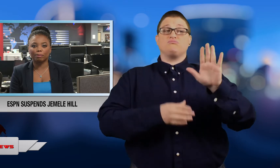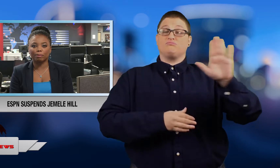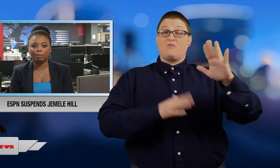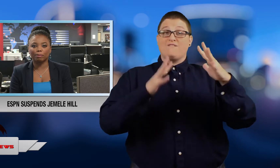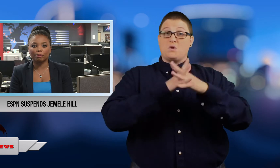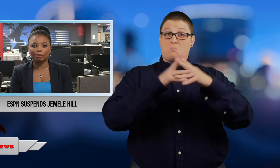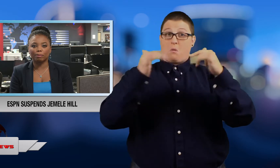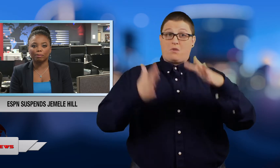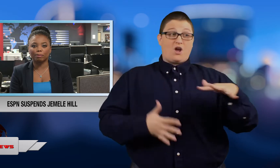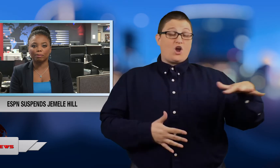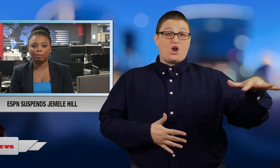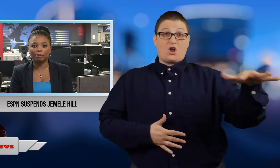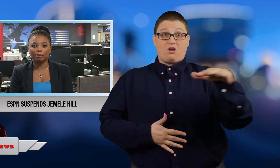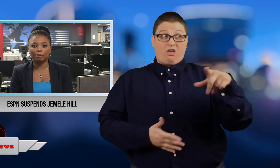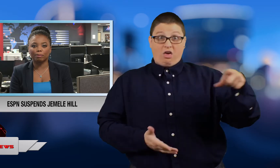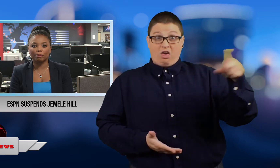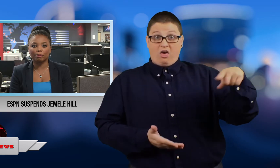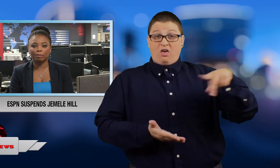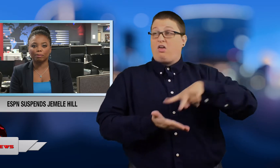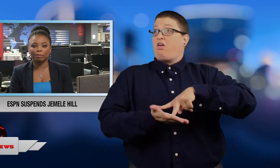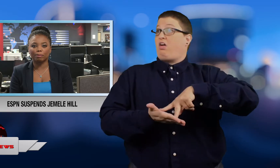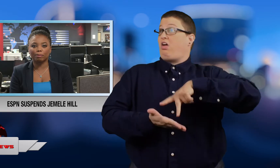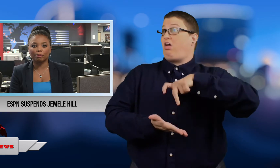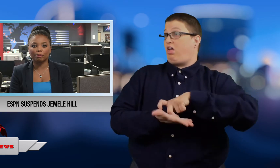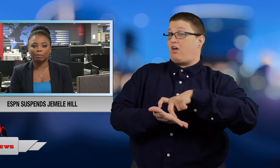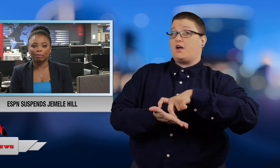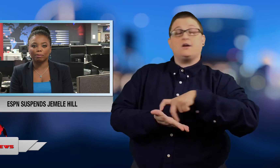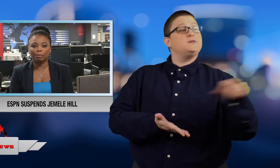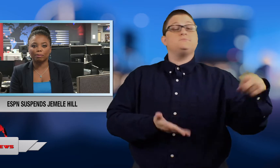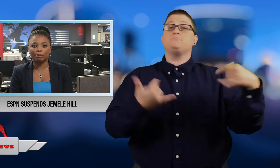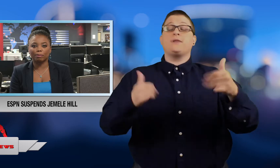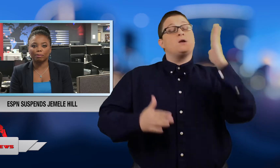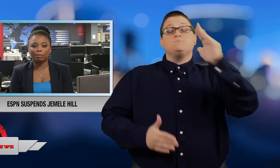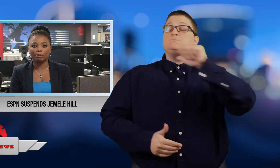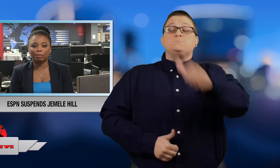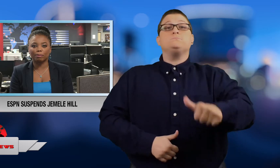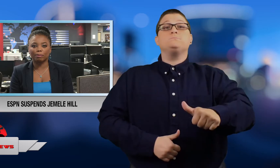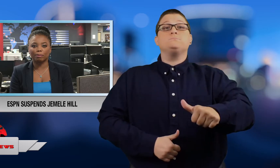who disrespects the flag by kneeling will not play.